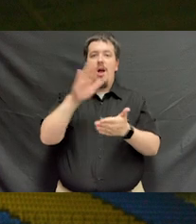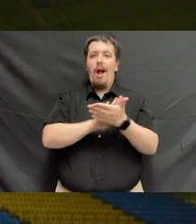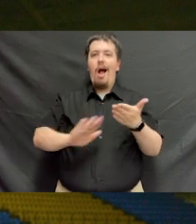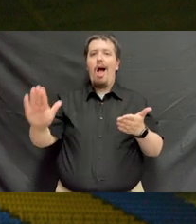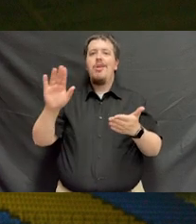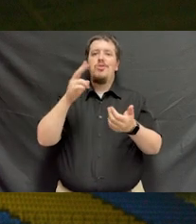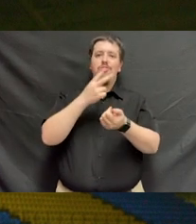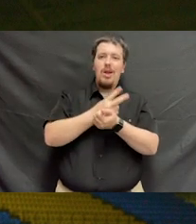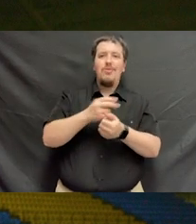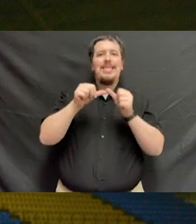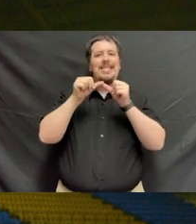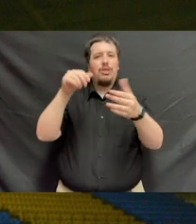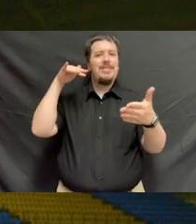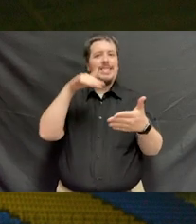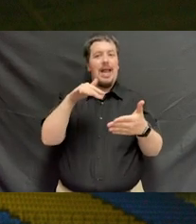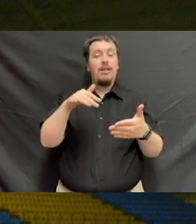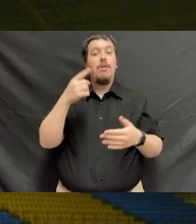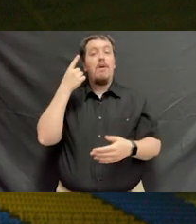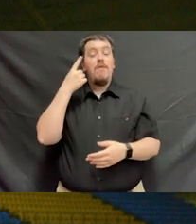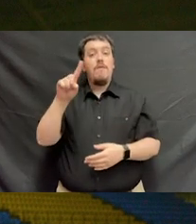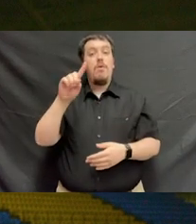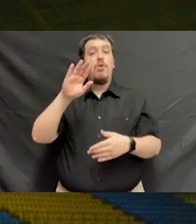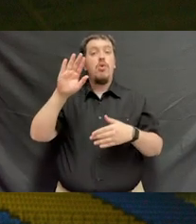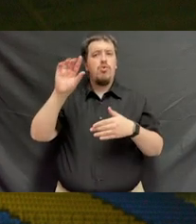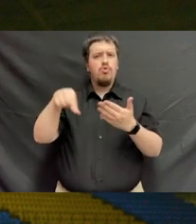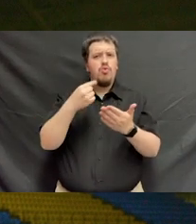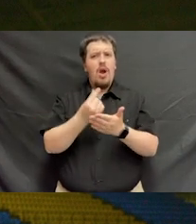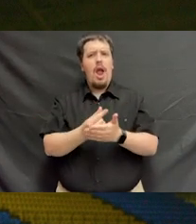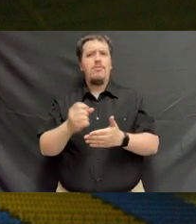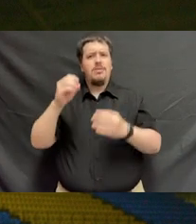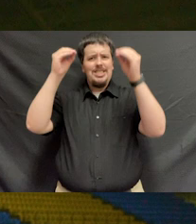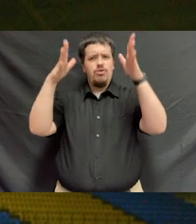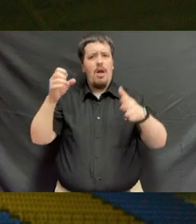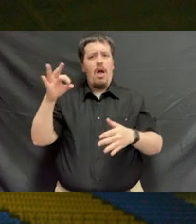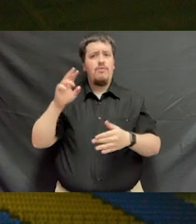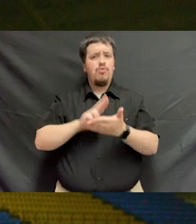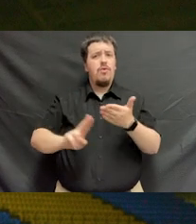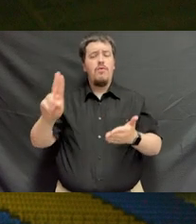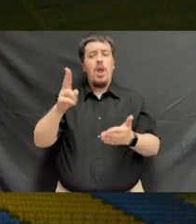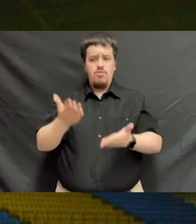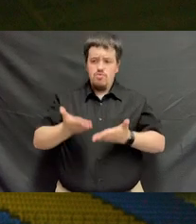in the College of Graduate and Continuing Studies. On behalf of the Graduate faculty of the University,